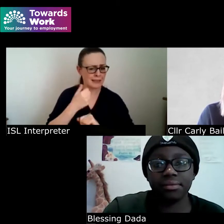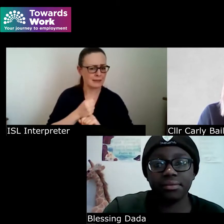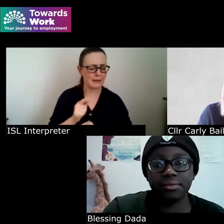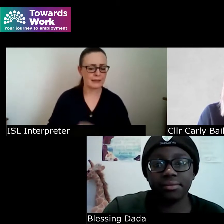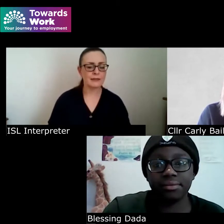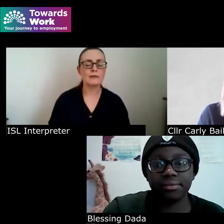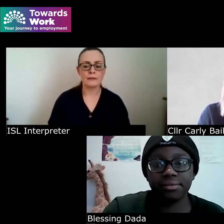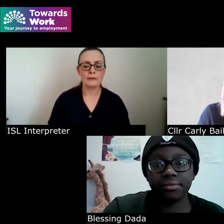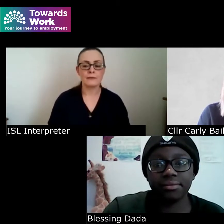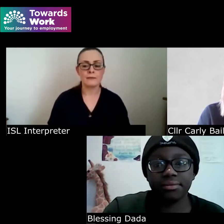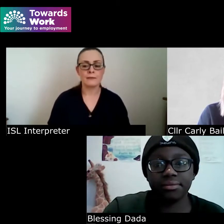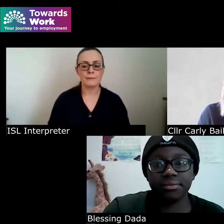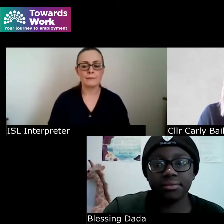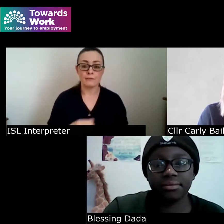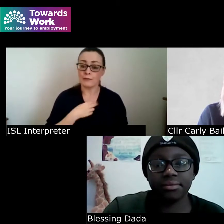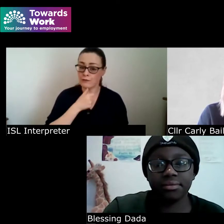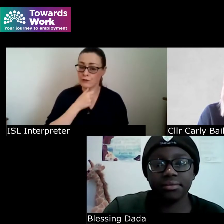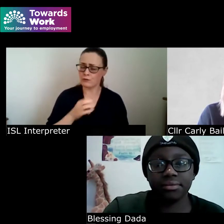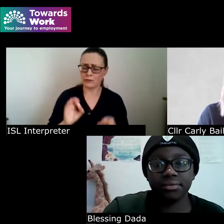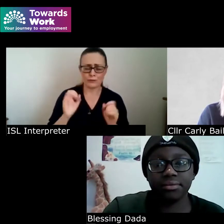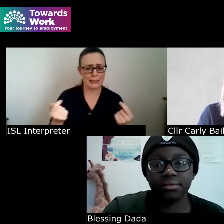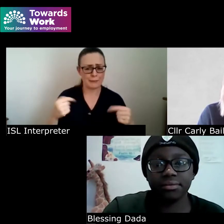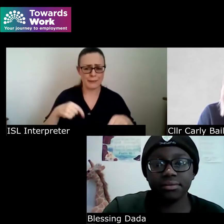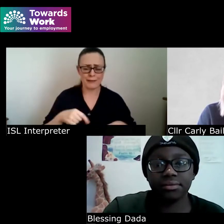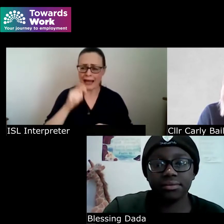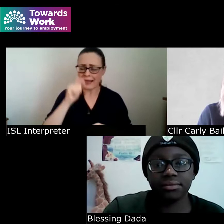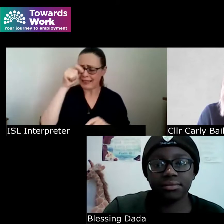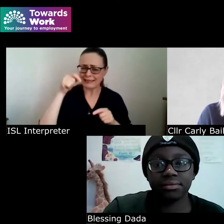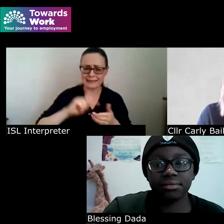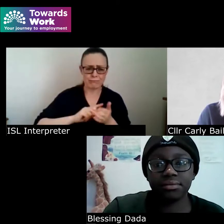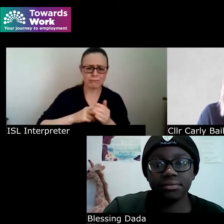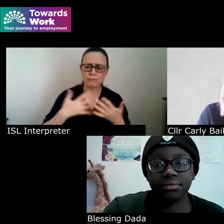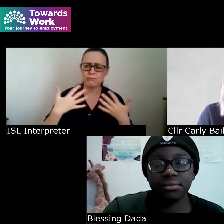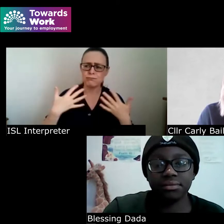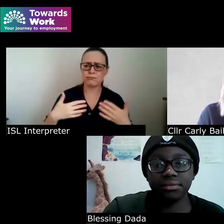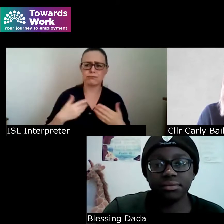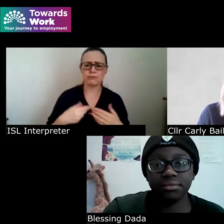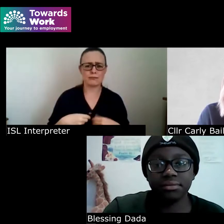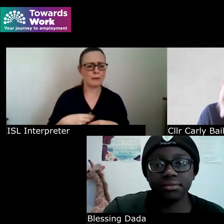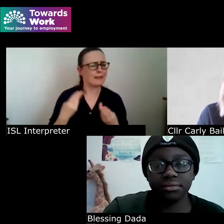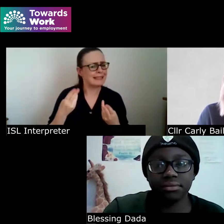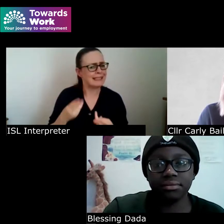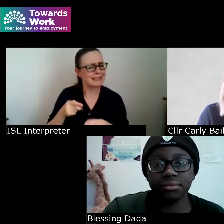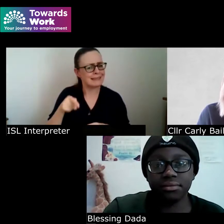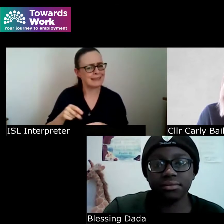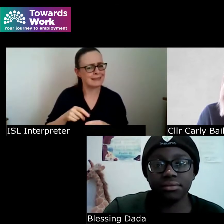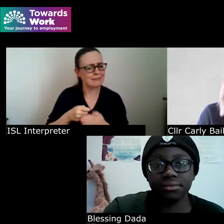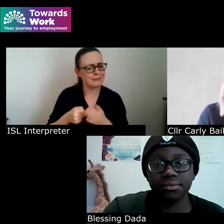Carly it's great to be here and I think this initiative is so well needed I'm a white male